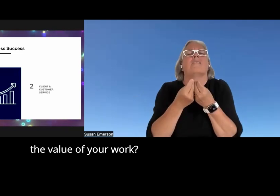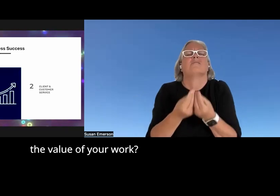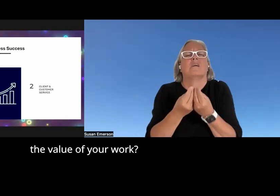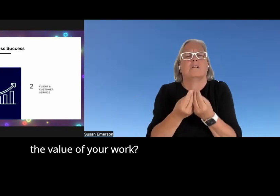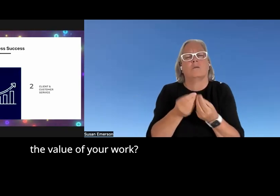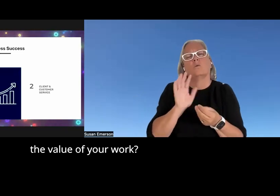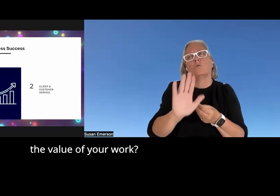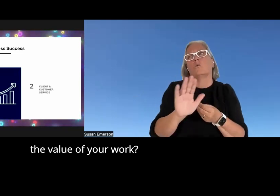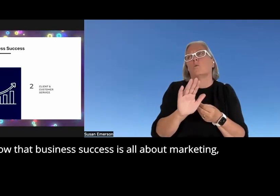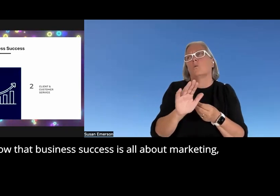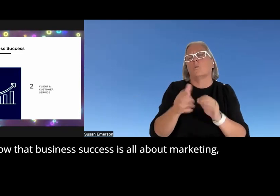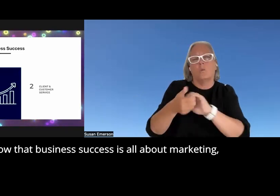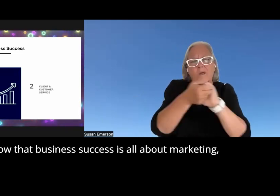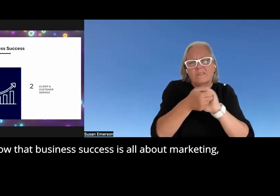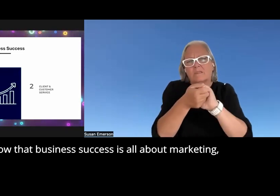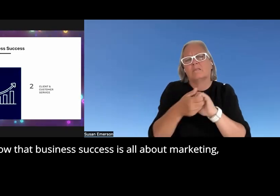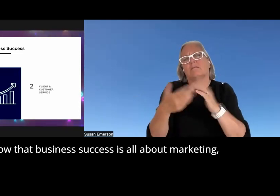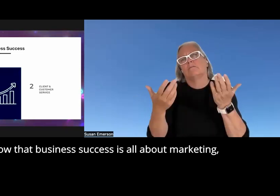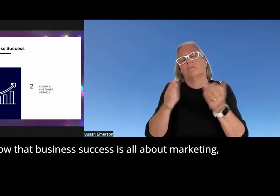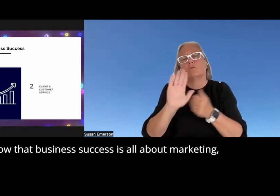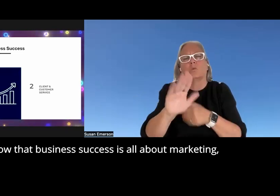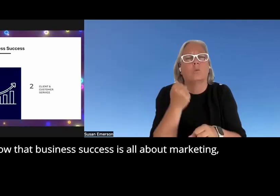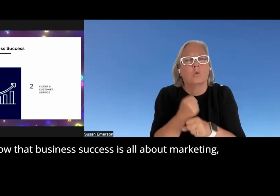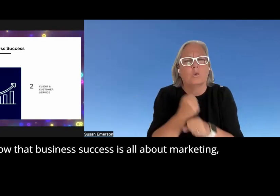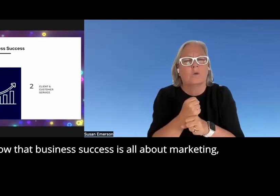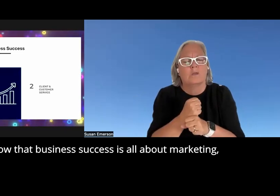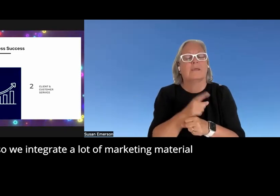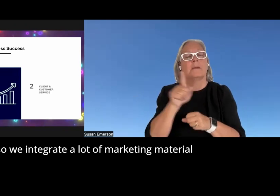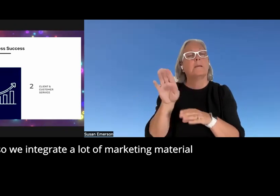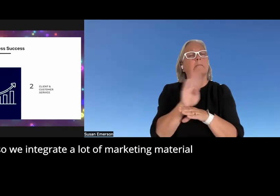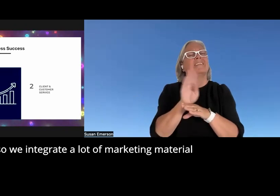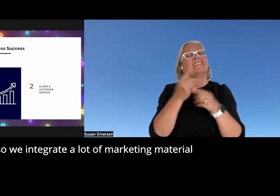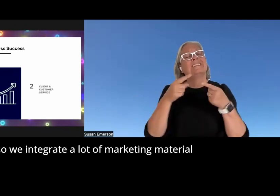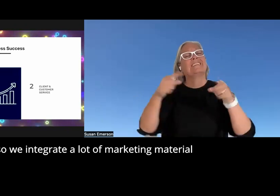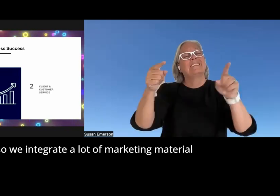work and we know that business success is all about marketing and so we integrate a lot of